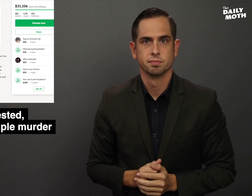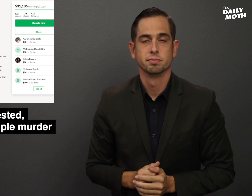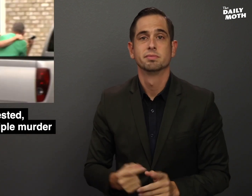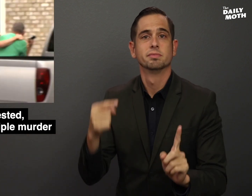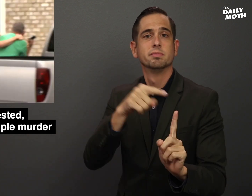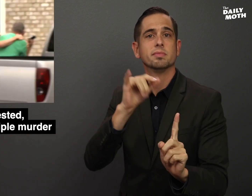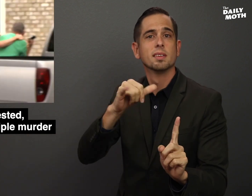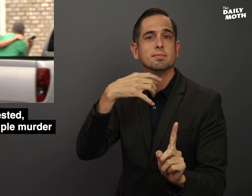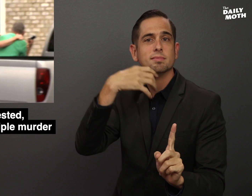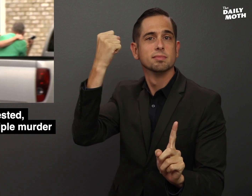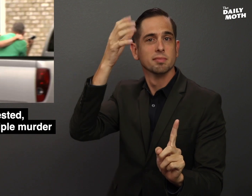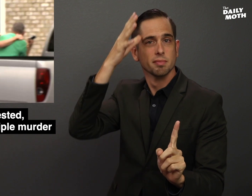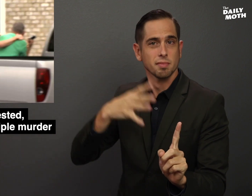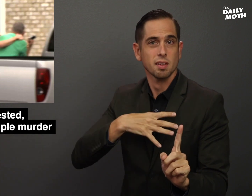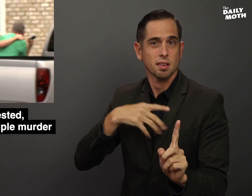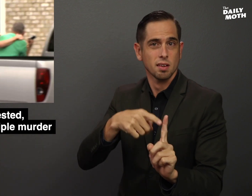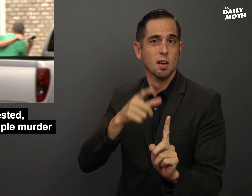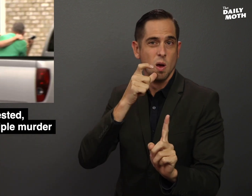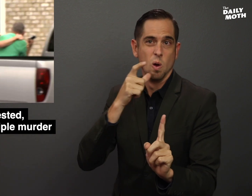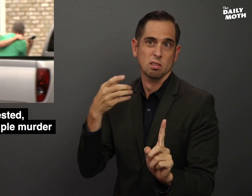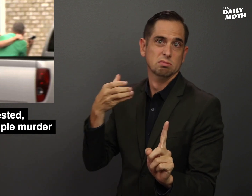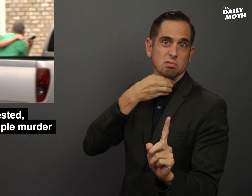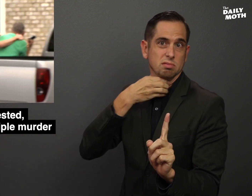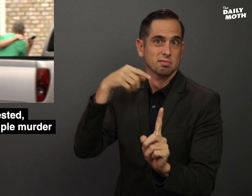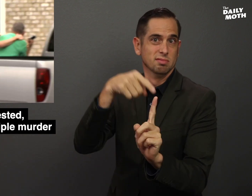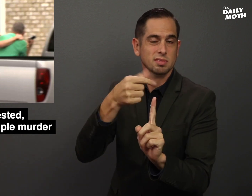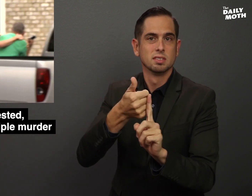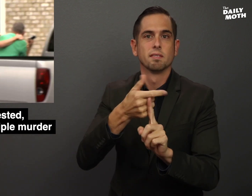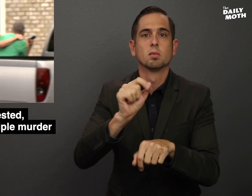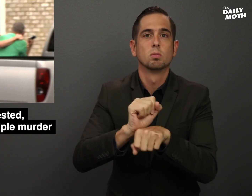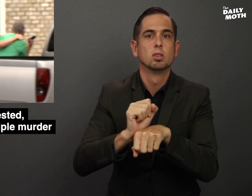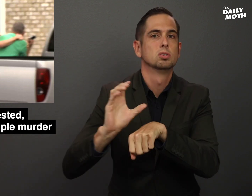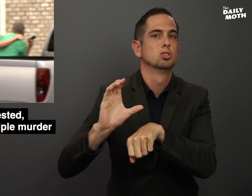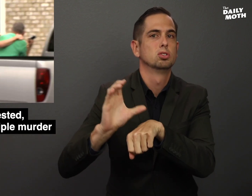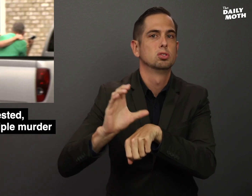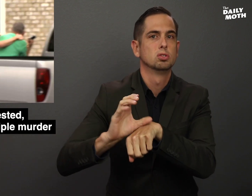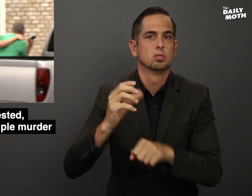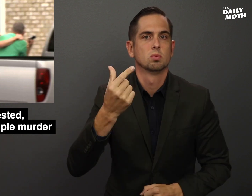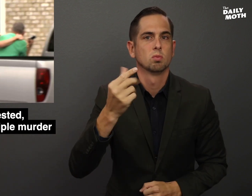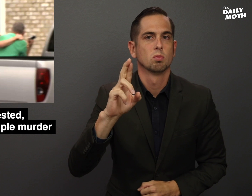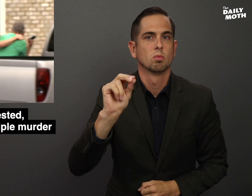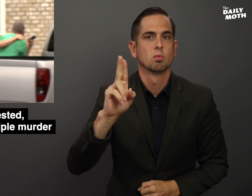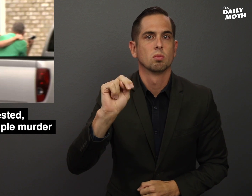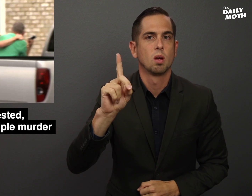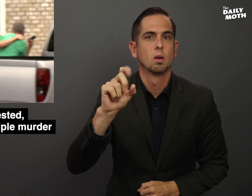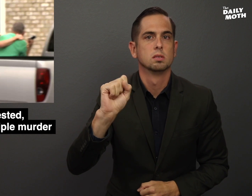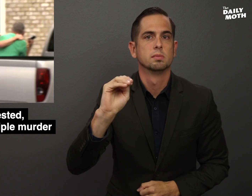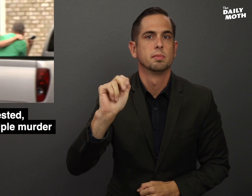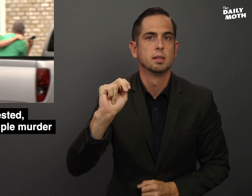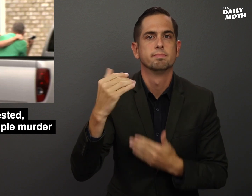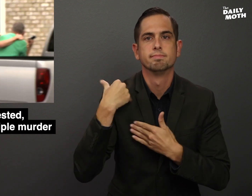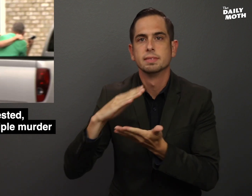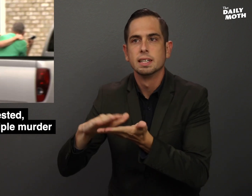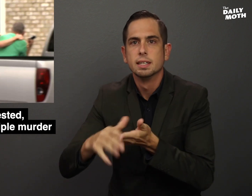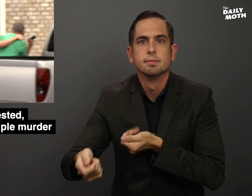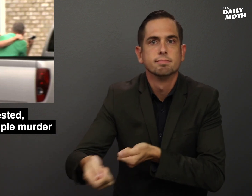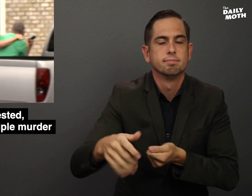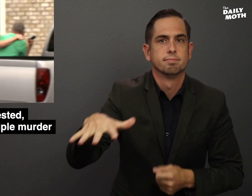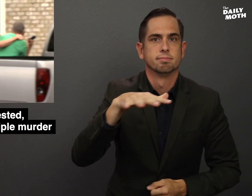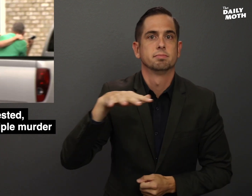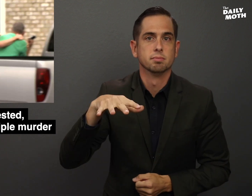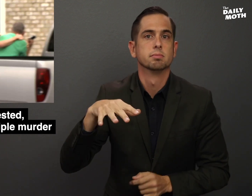The elderly man who was attacked is a church groundsman.